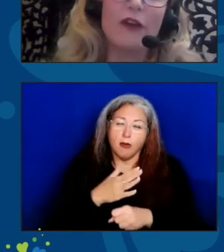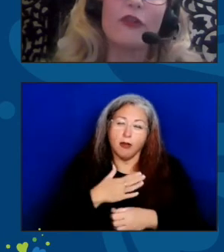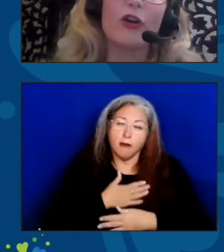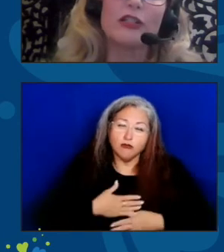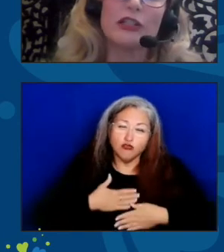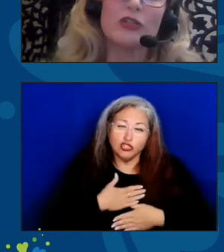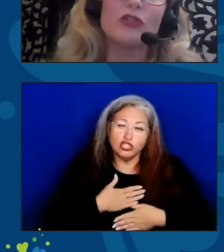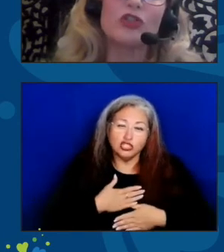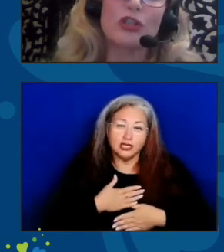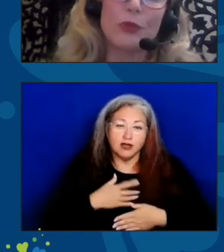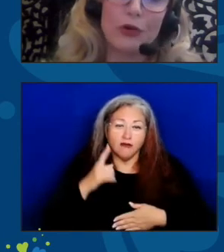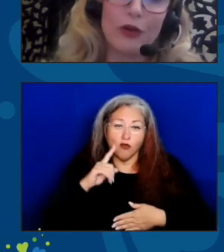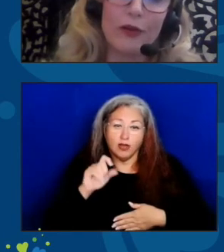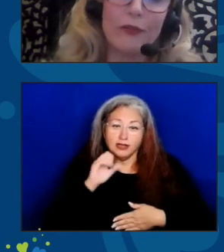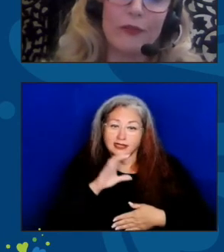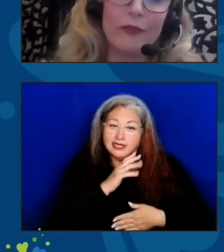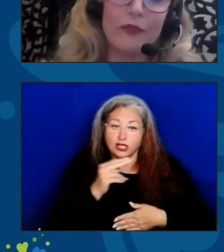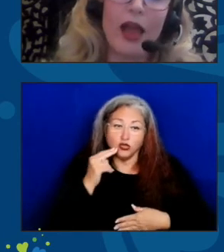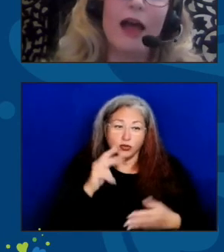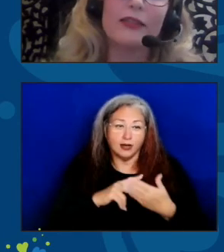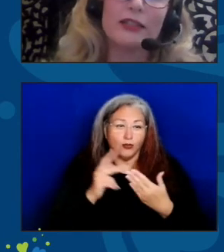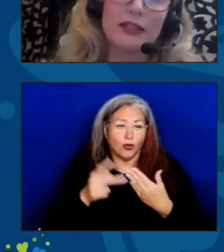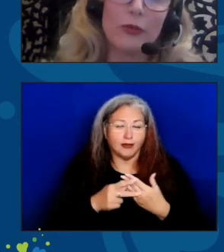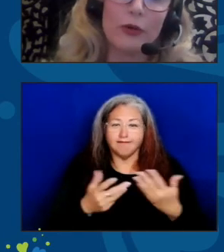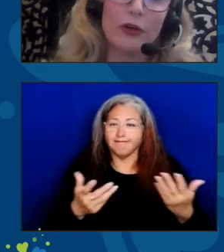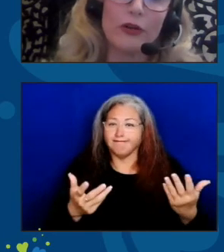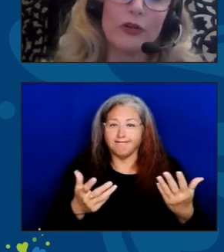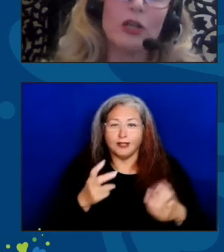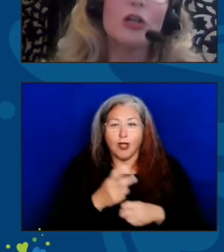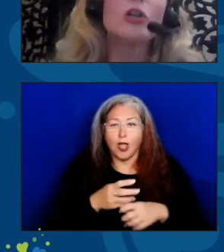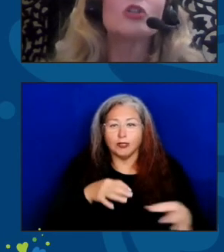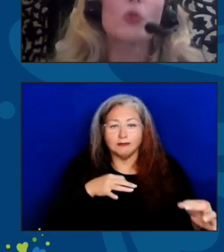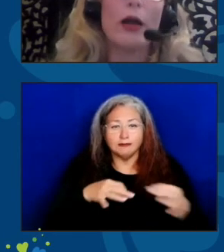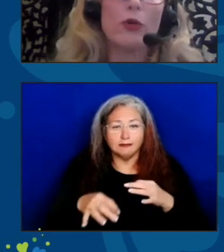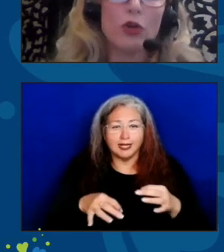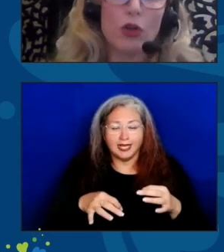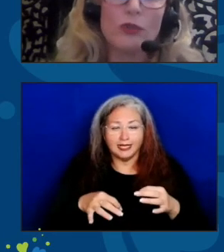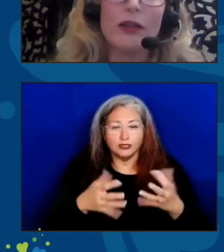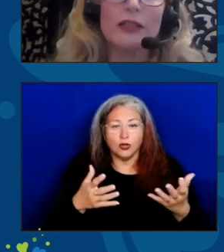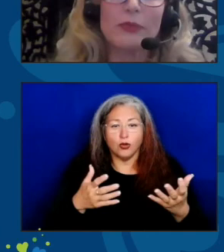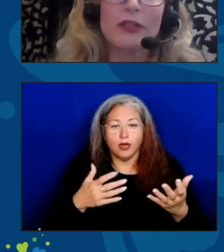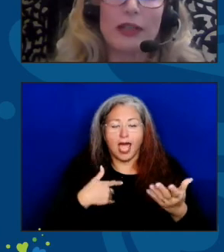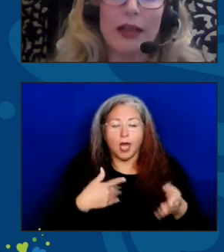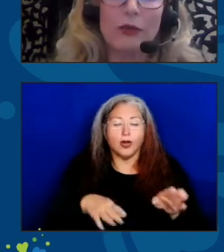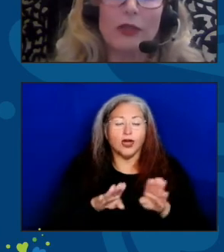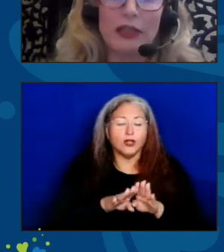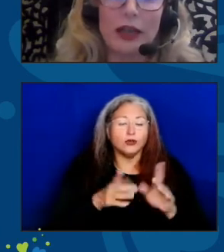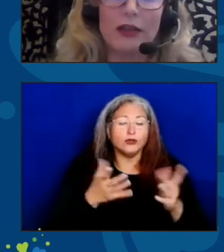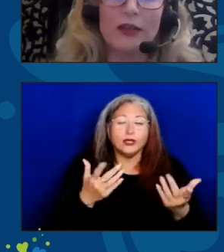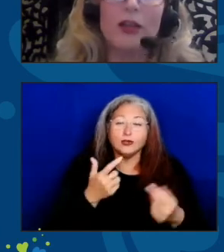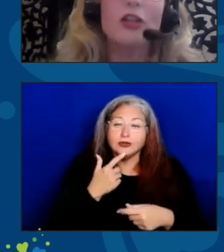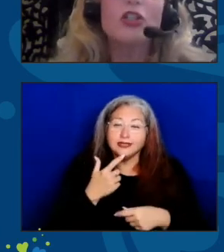for our Senior Nutrition Program and this network. So, I will close by simply saying once again,